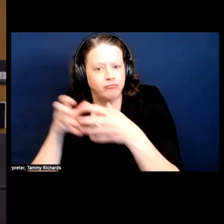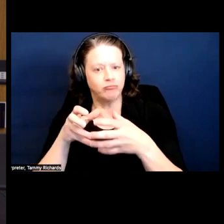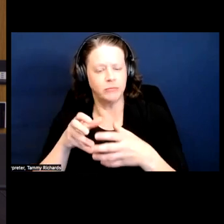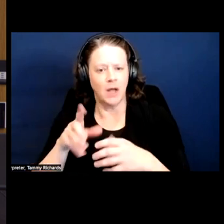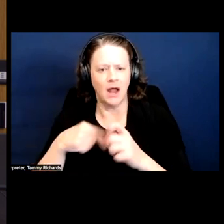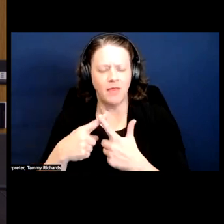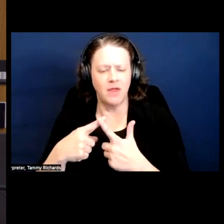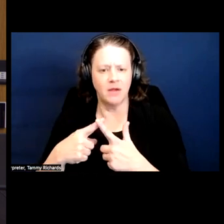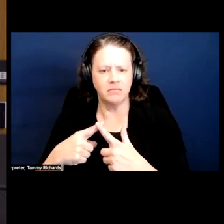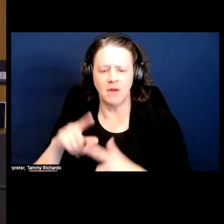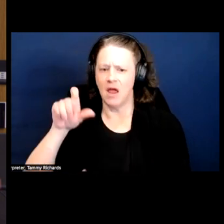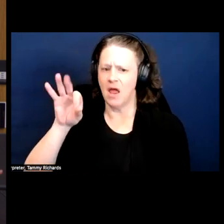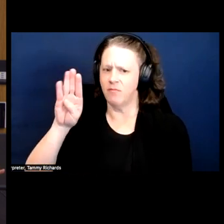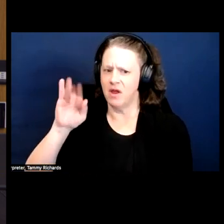in here, you can't come in.